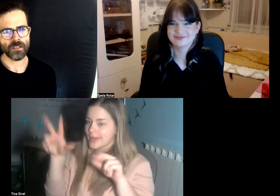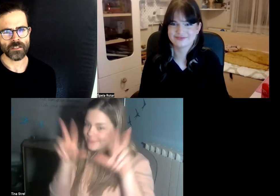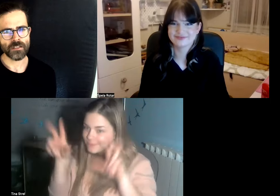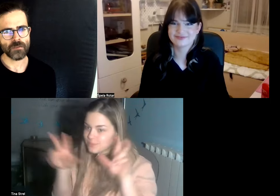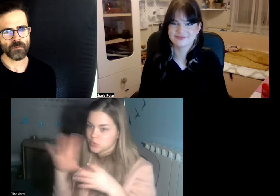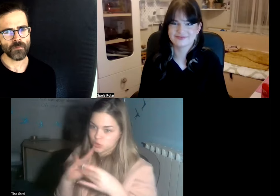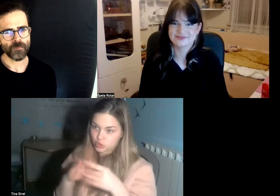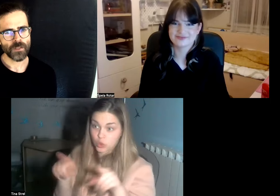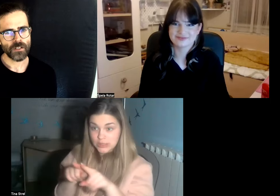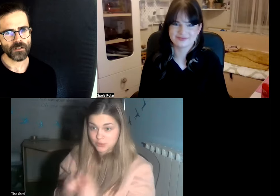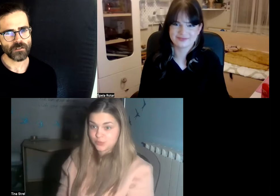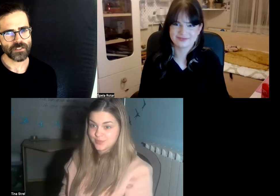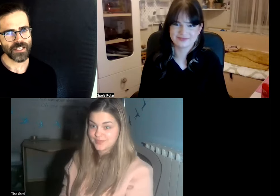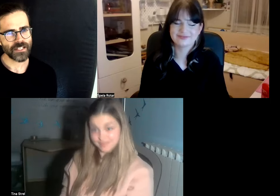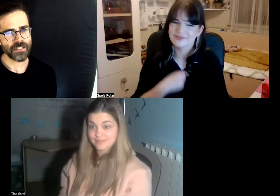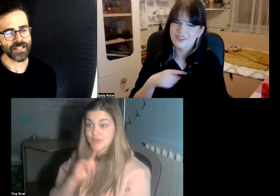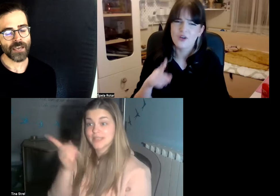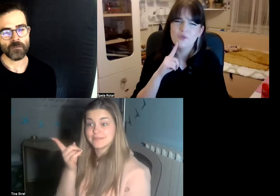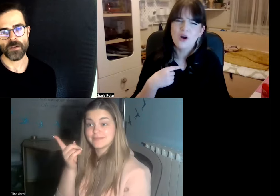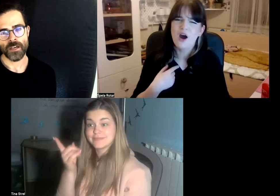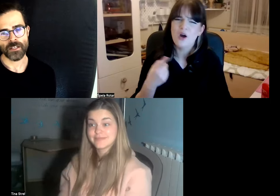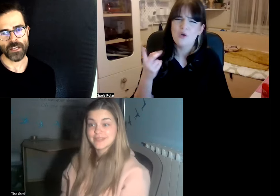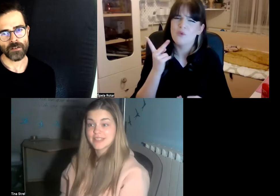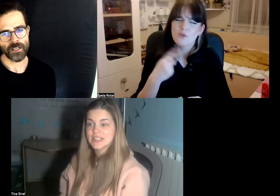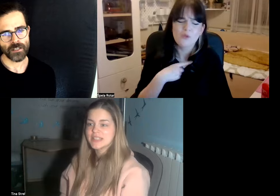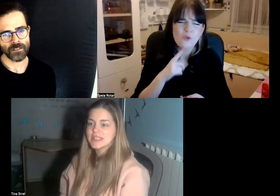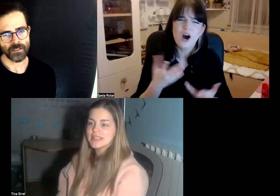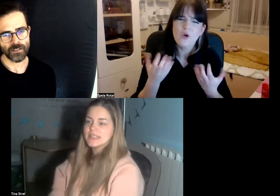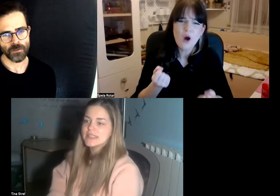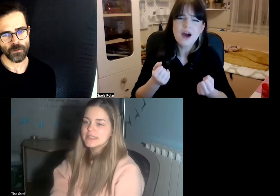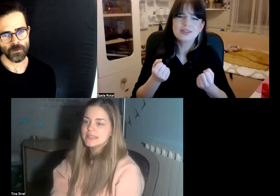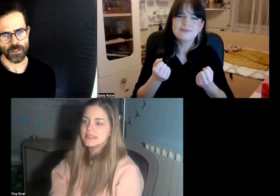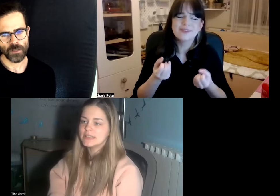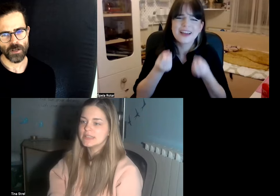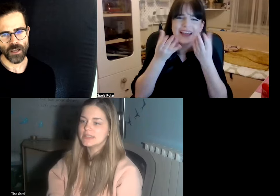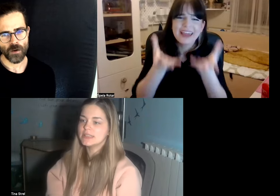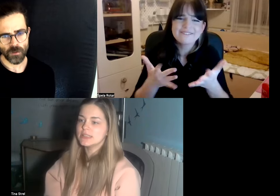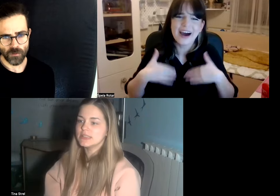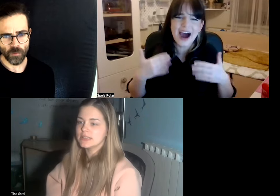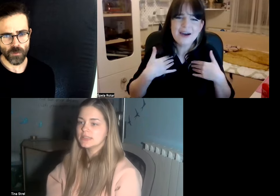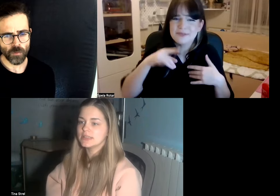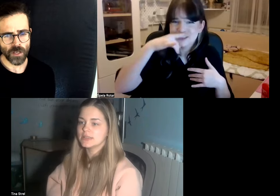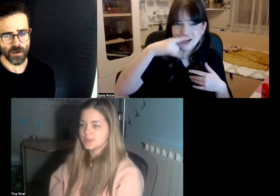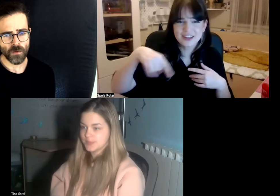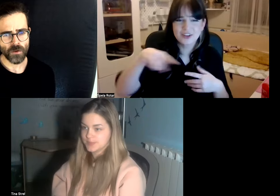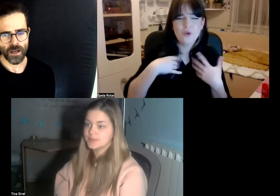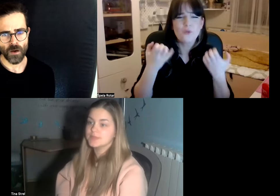can teach them just the same as hearing kids that's cool right now with with what we know now